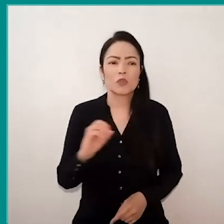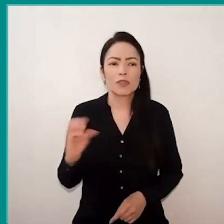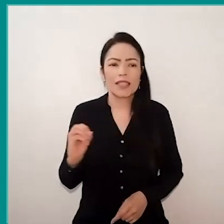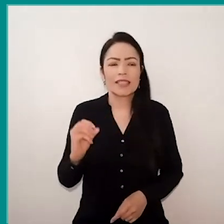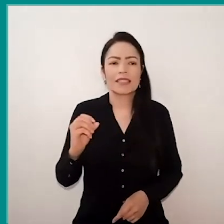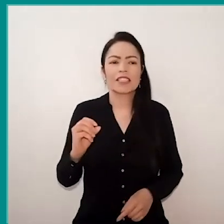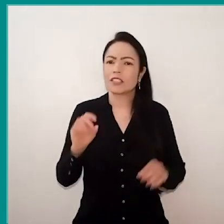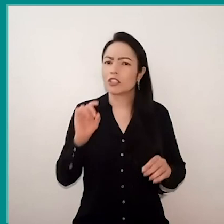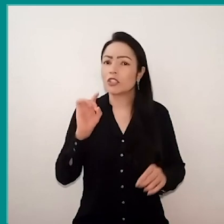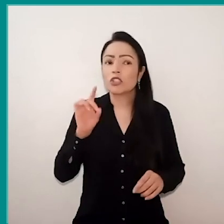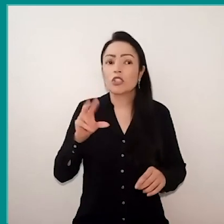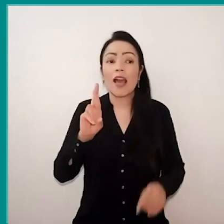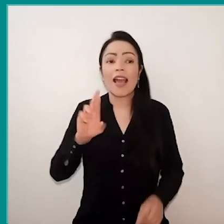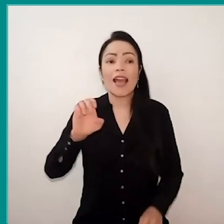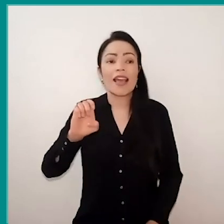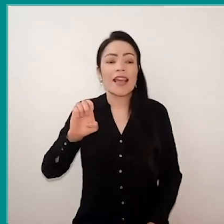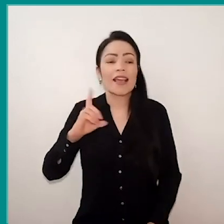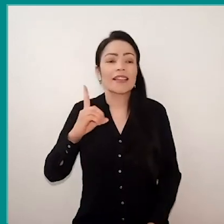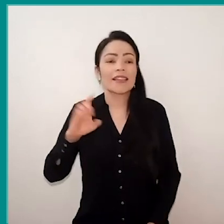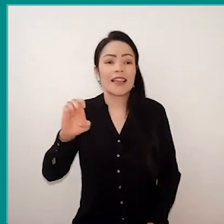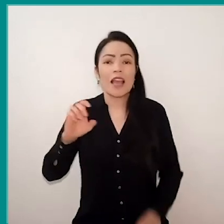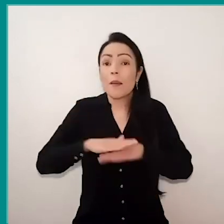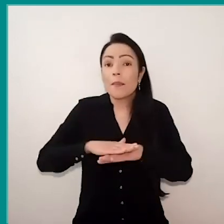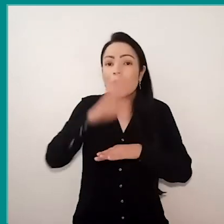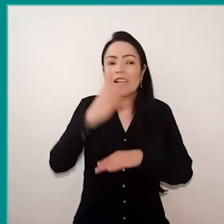only on the networks you can find more than 200 experiences